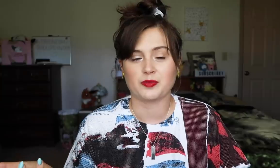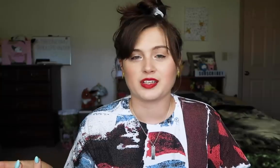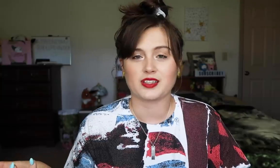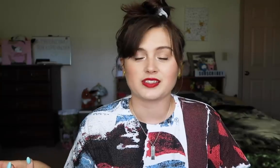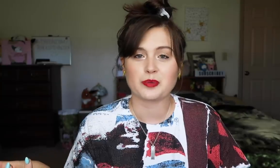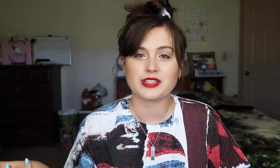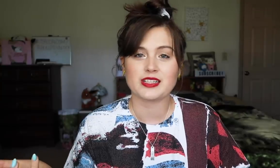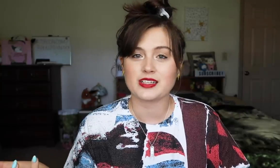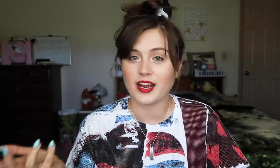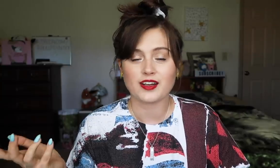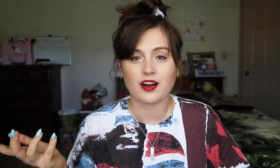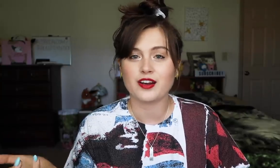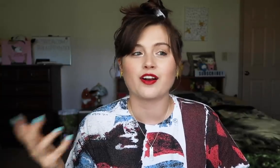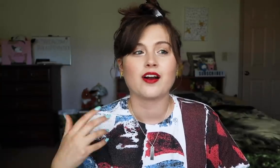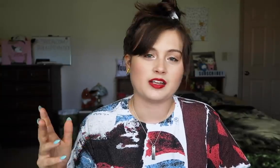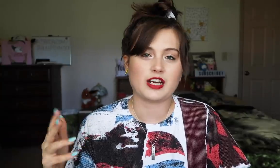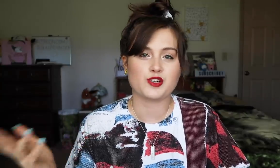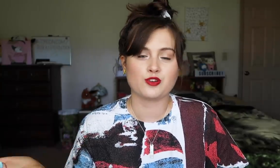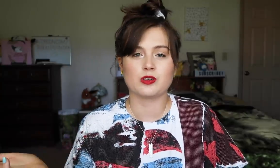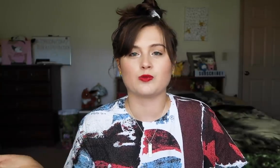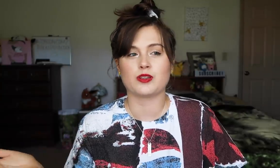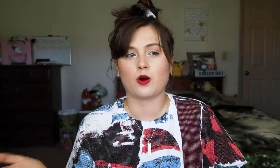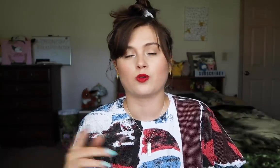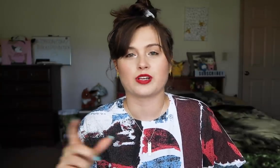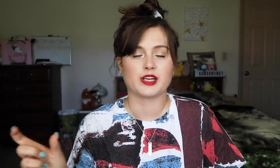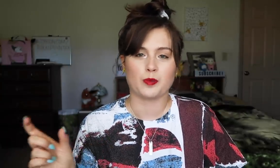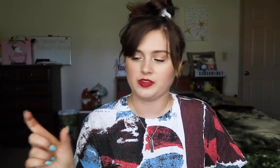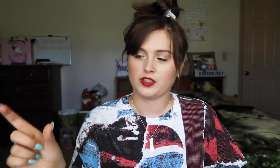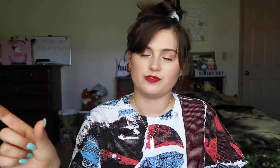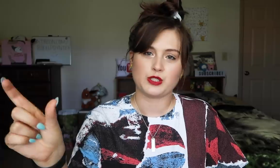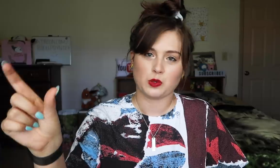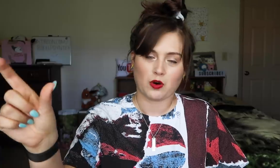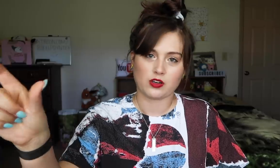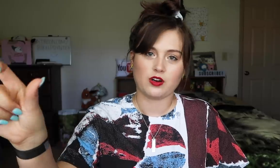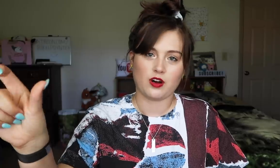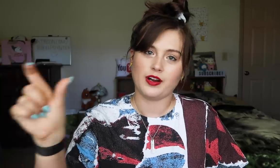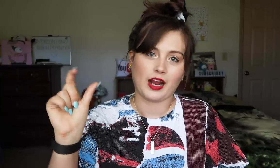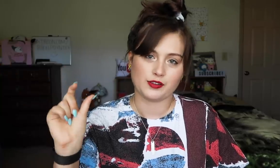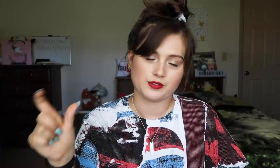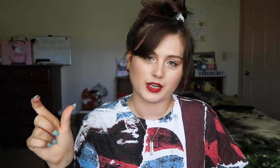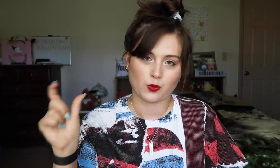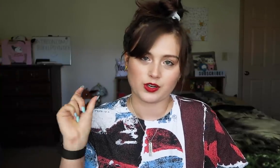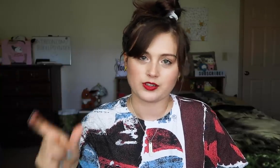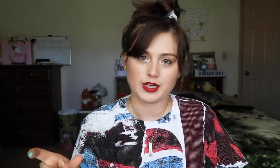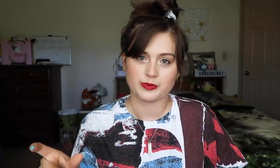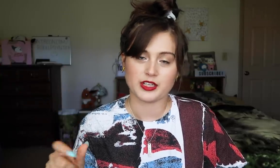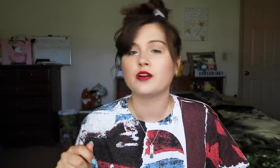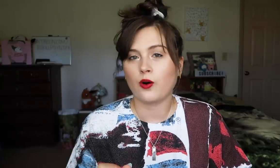some things I simply cannot hear and that's usually when the whole looking up the visual part on how to say a word comes in.